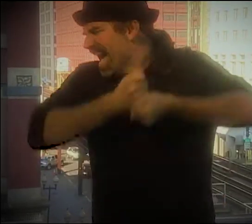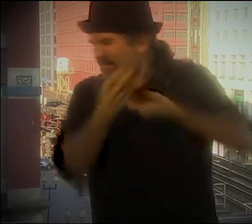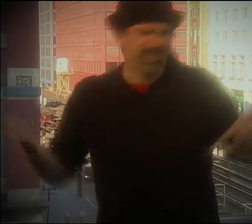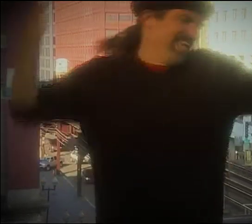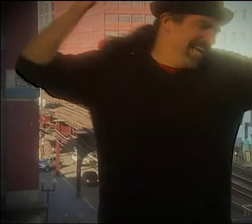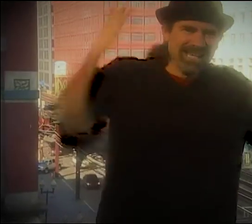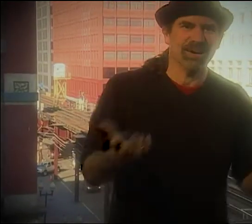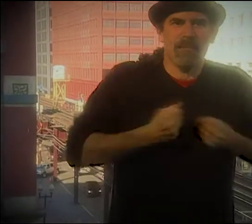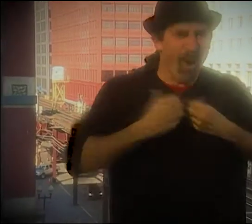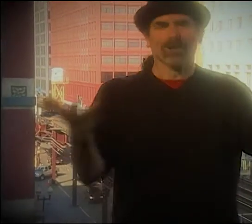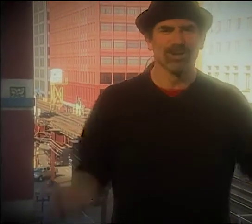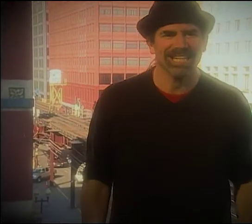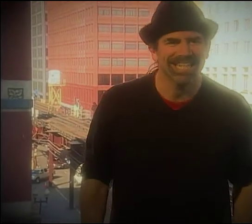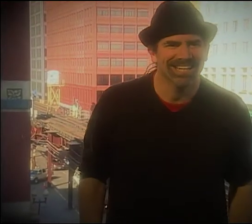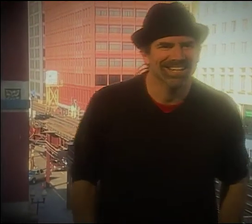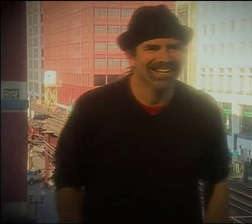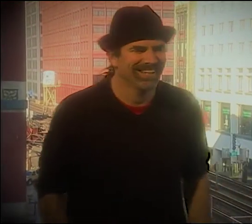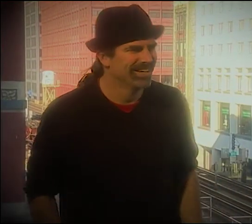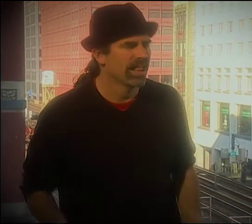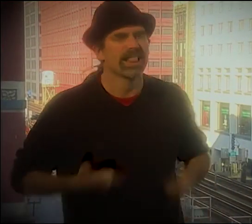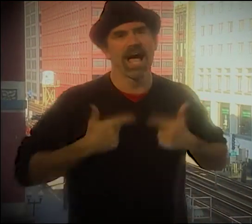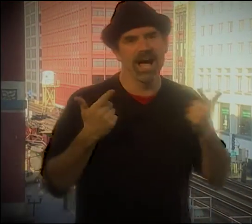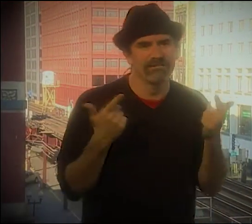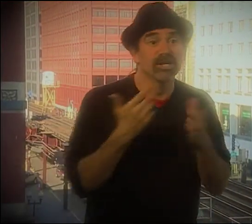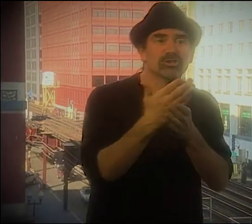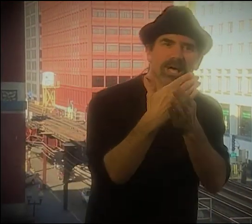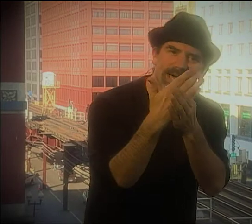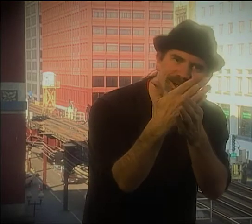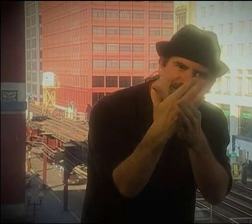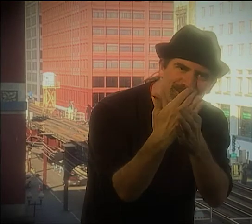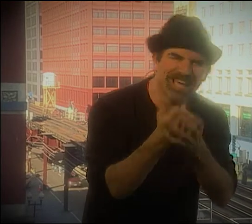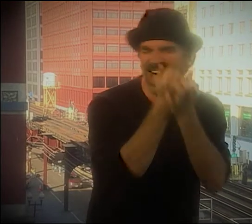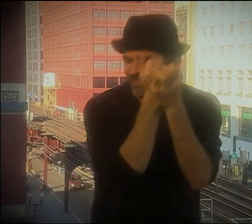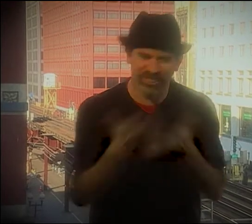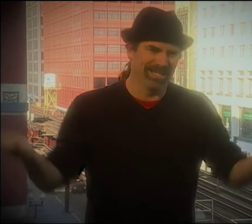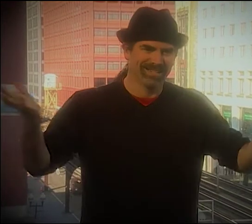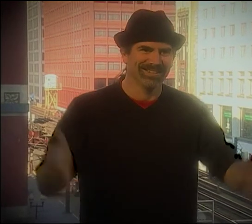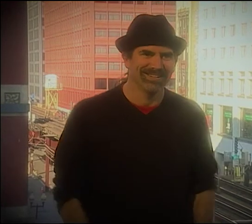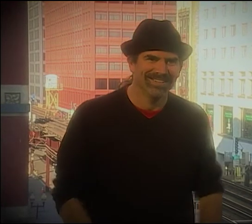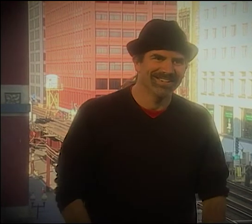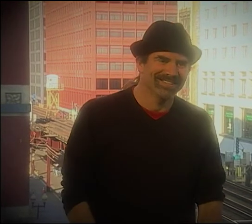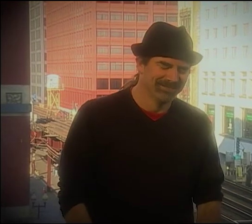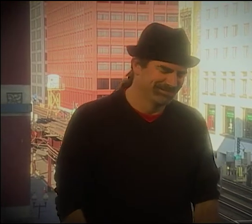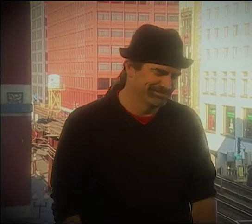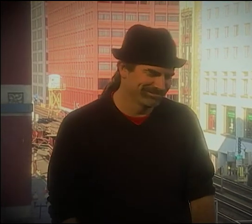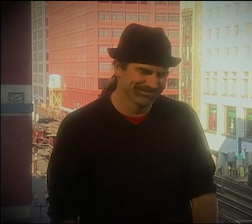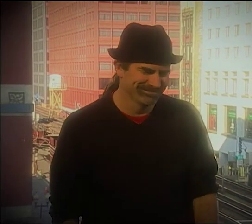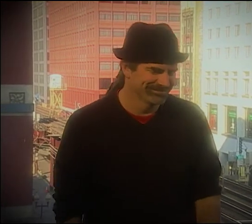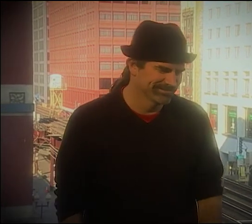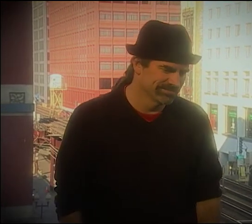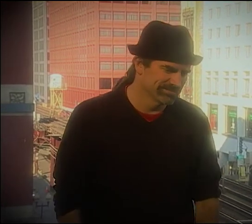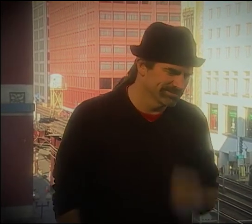IT'S MY HEART, IT'S LOVE, IT'S BLOOD, IT'S SWEAT, IT'S EVERYTHING, IT'S LANGUAGE, IT'S EATING, IT'S EVERYTHING.